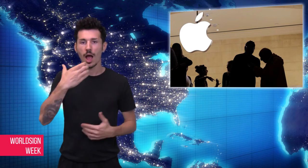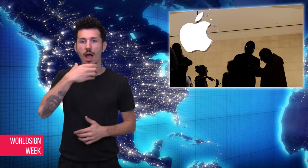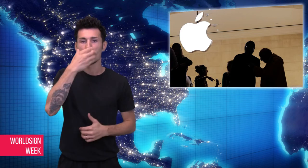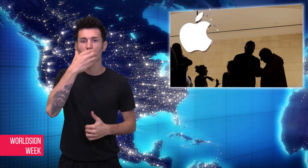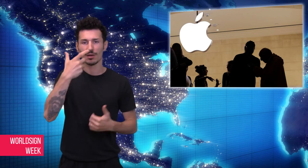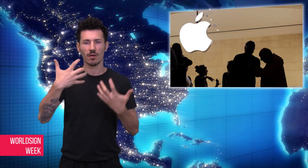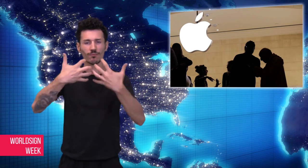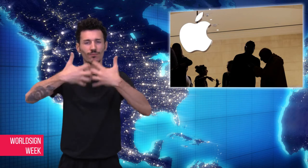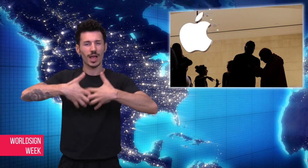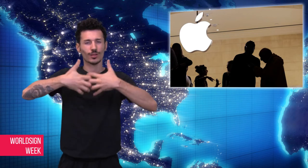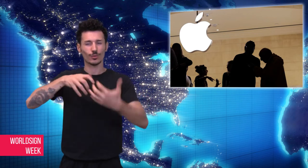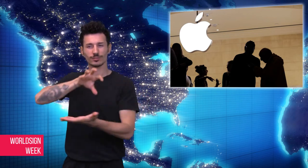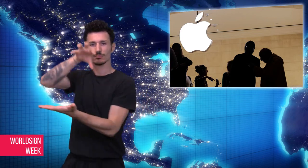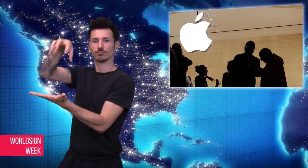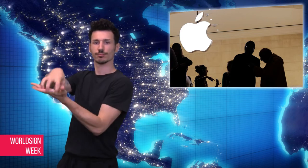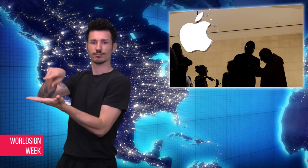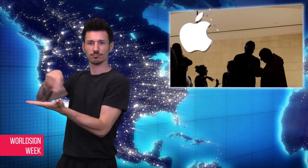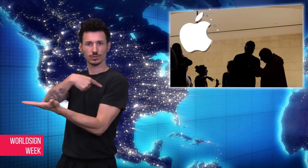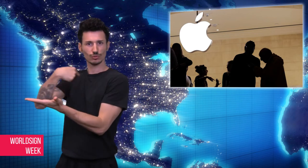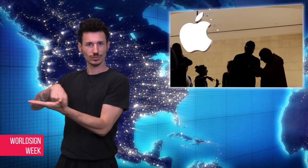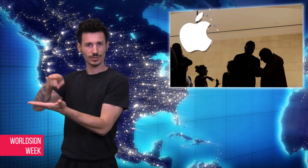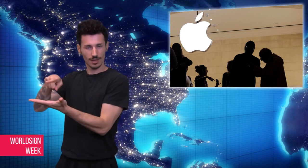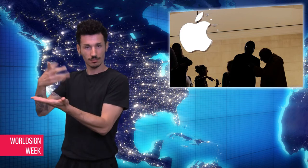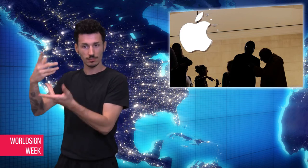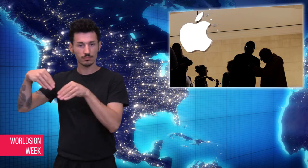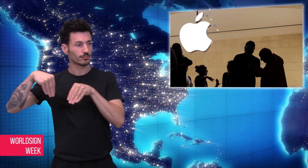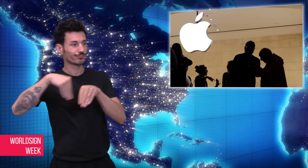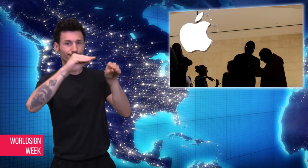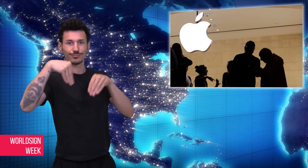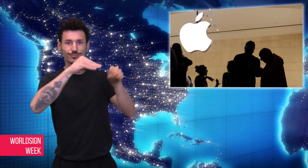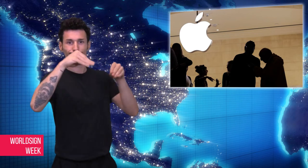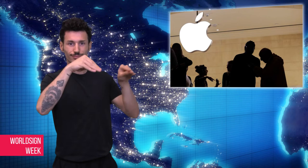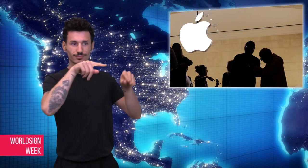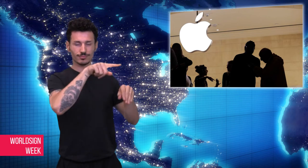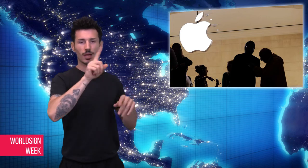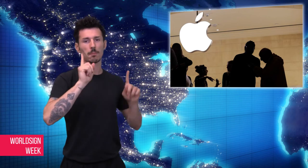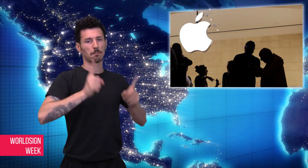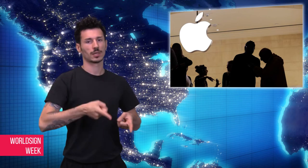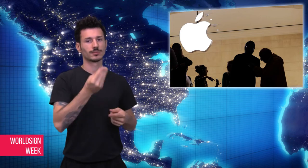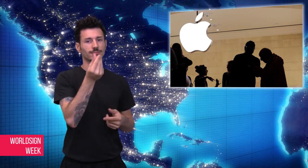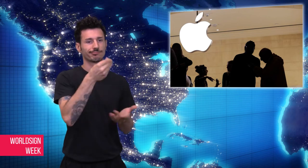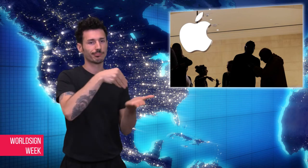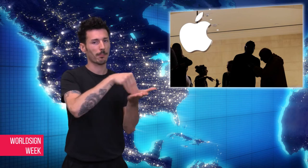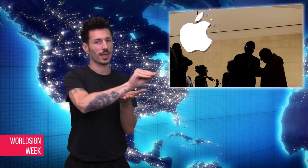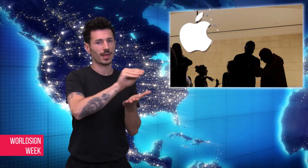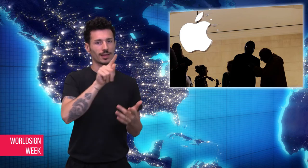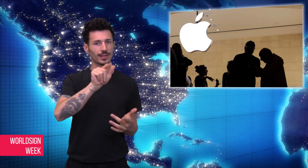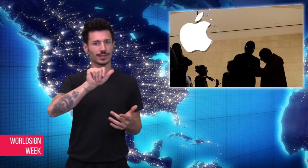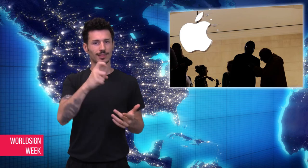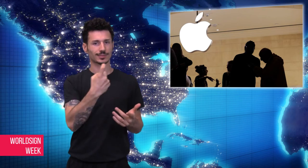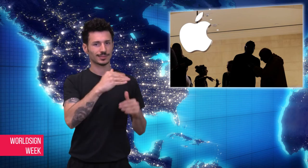response to Trump tariffs. However, Trump tweeted that there is a solution